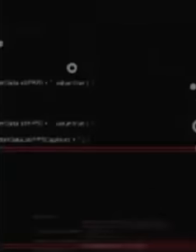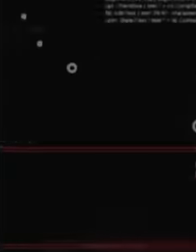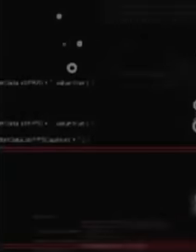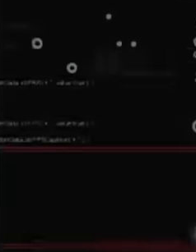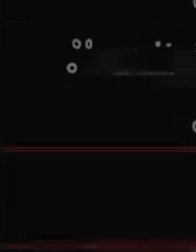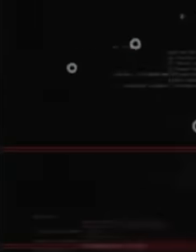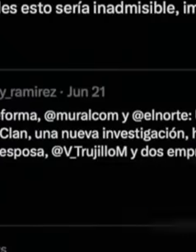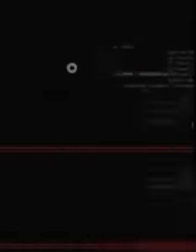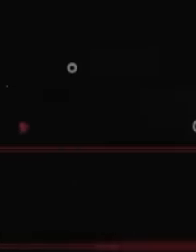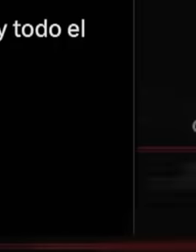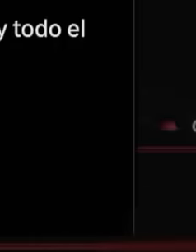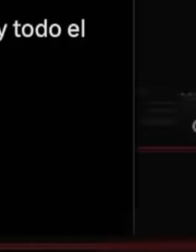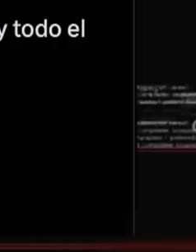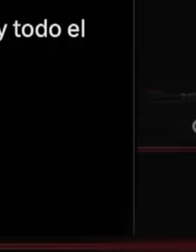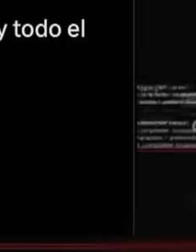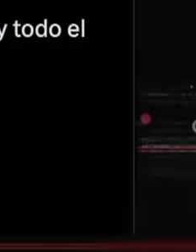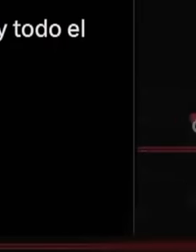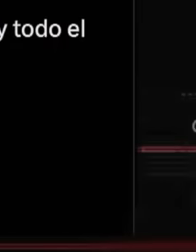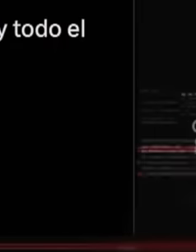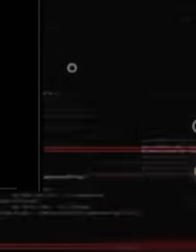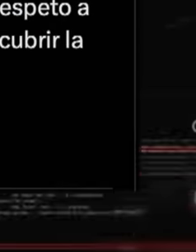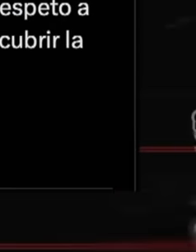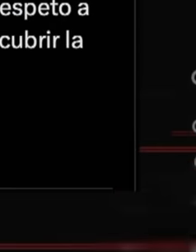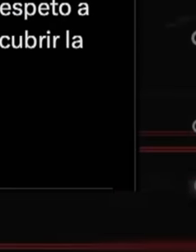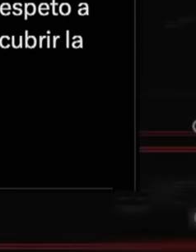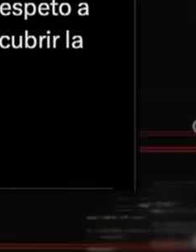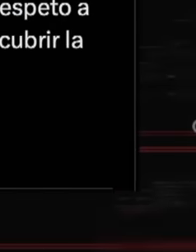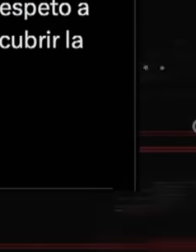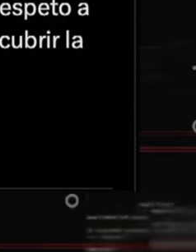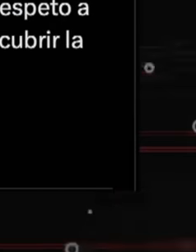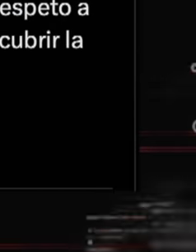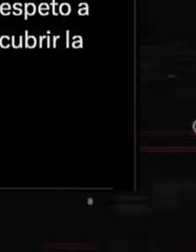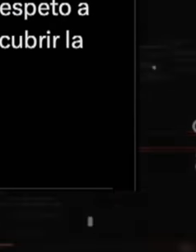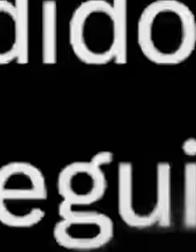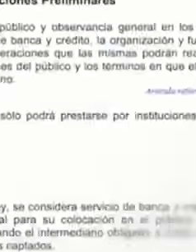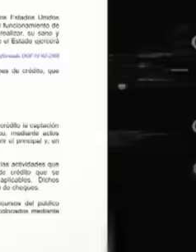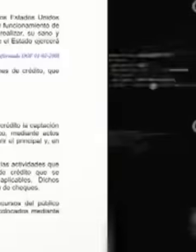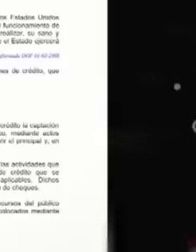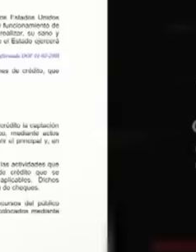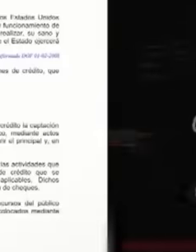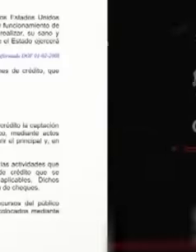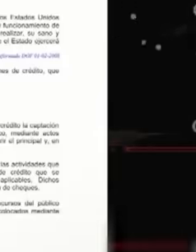opposition political commentators and social media users, that the law on credit institutions grants the